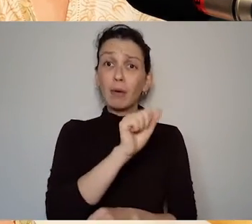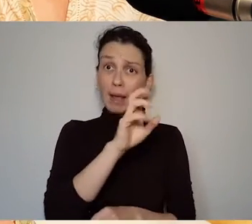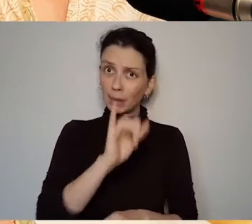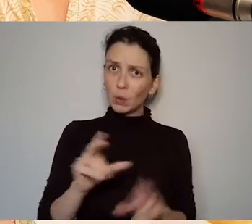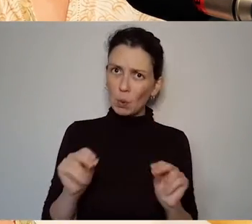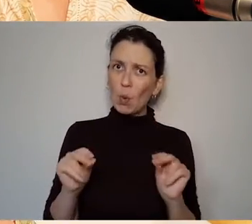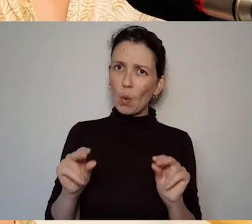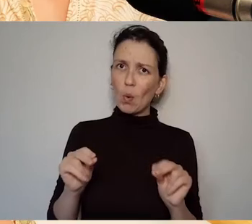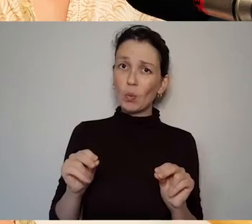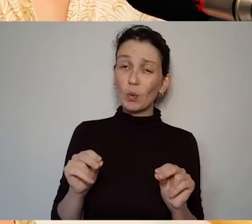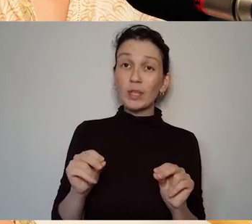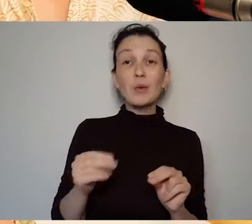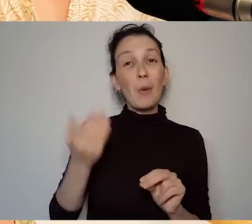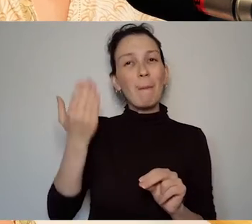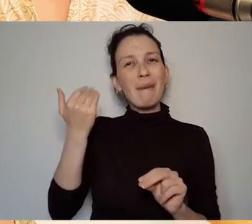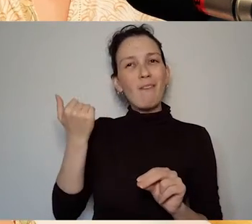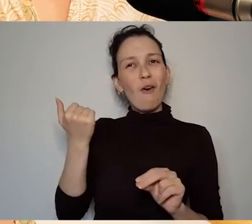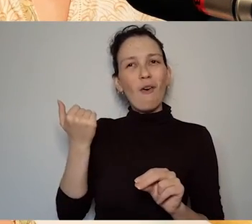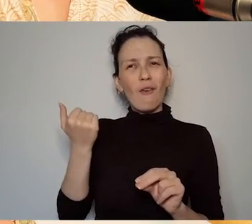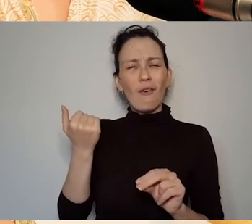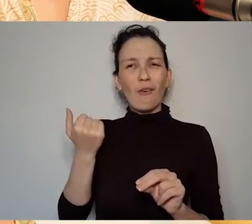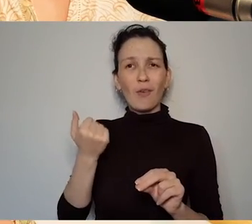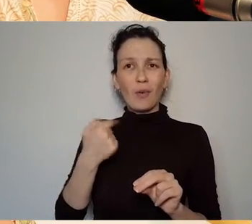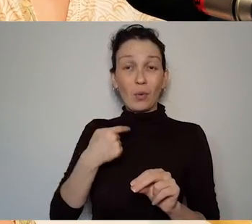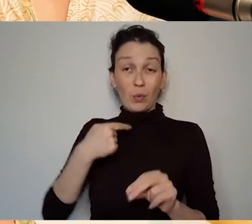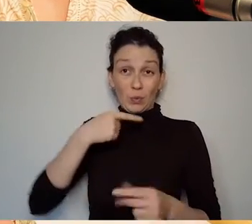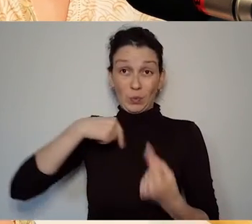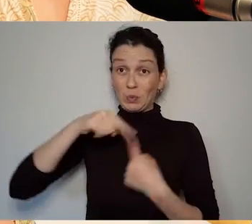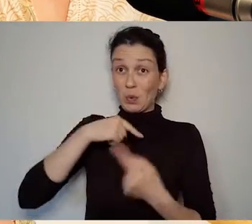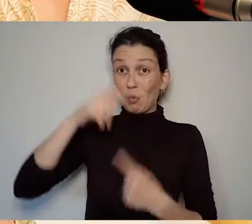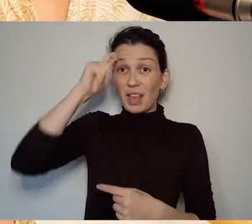narrative would have been that she valiantly attempted to write for radio and did write